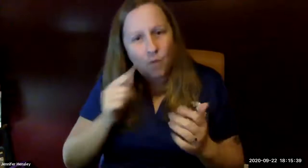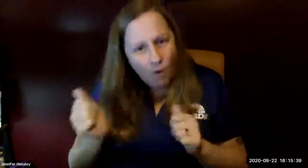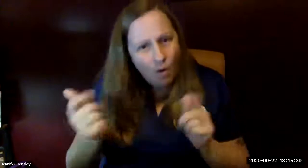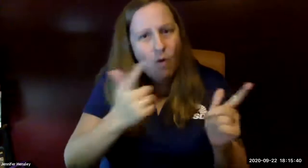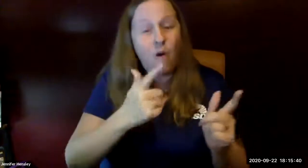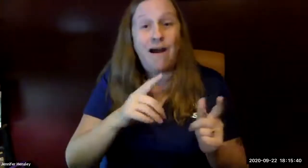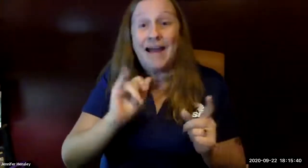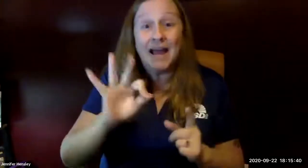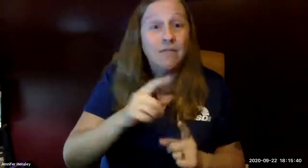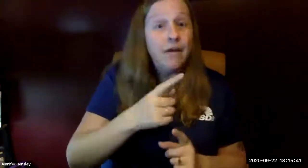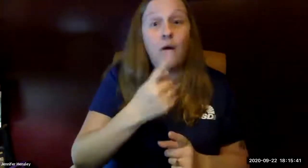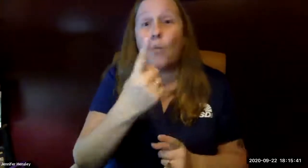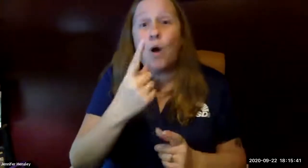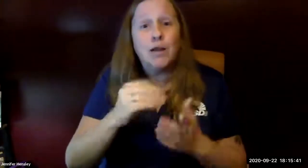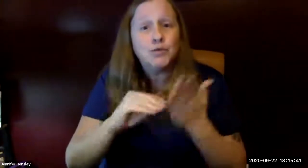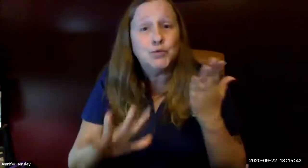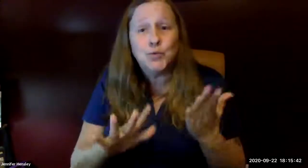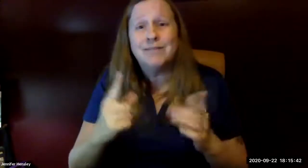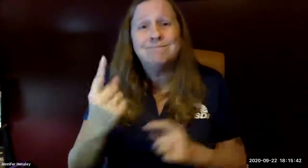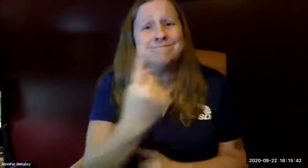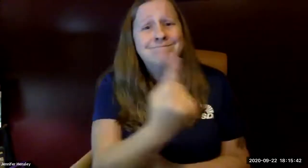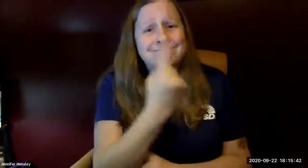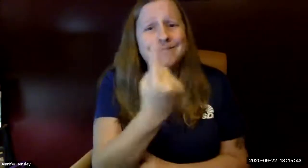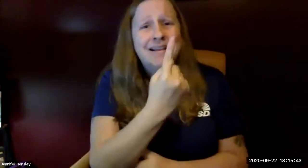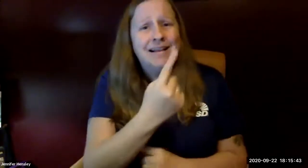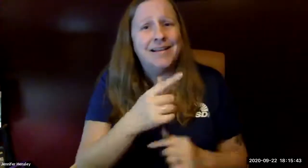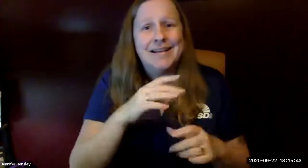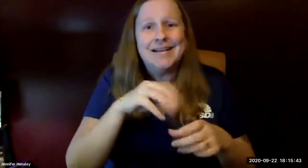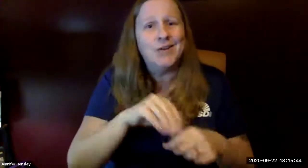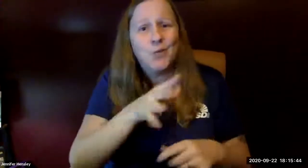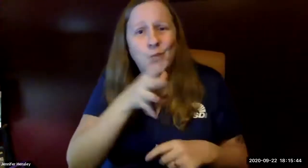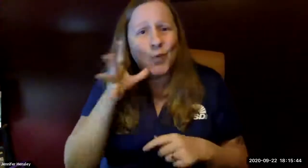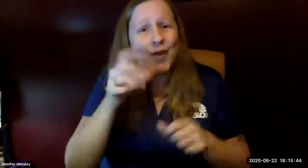to all